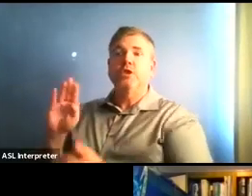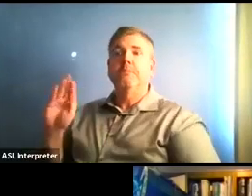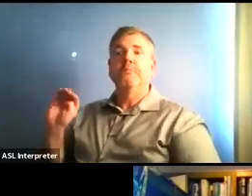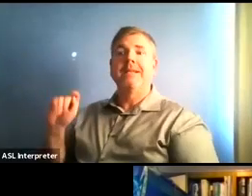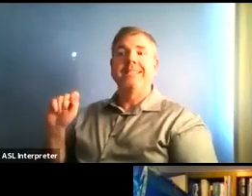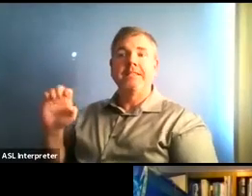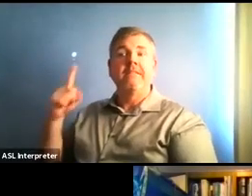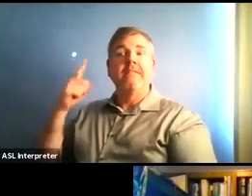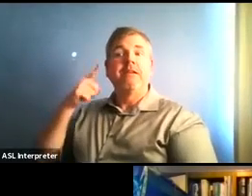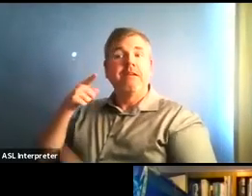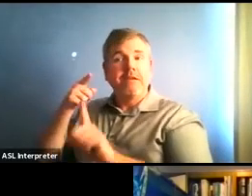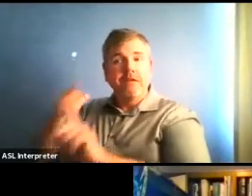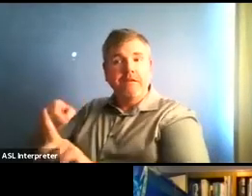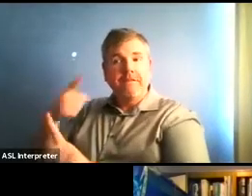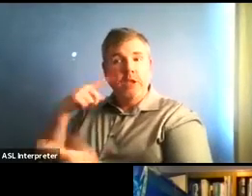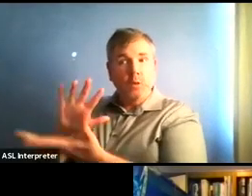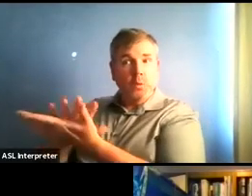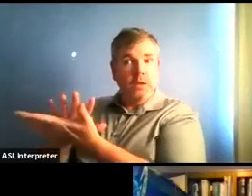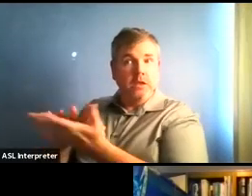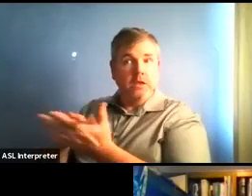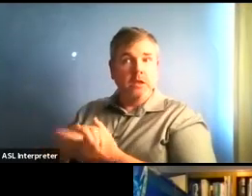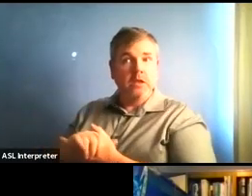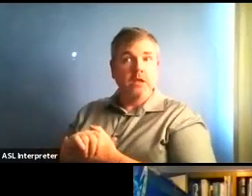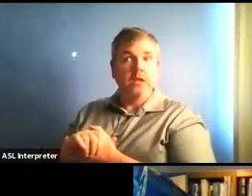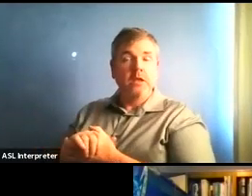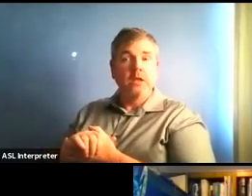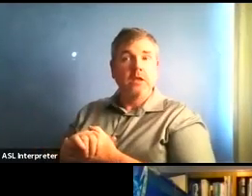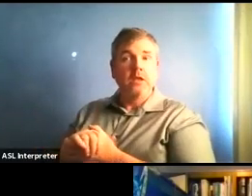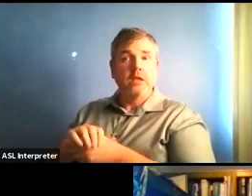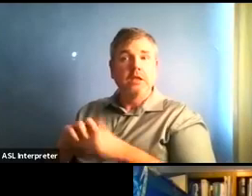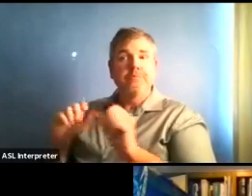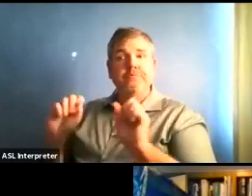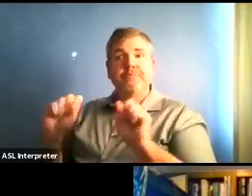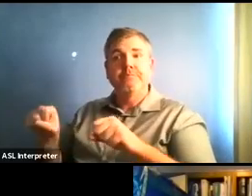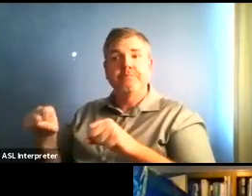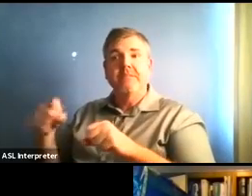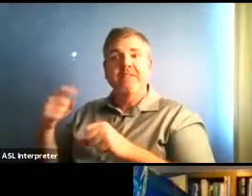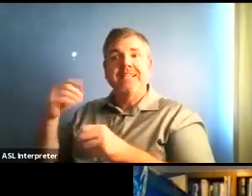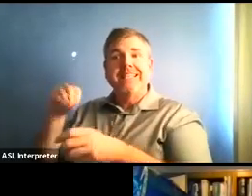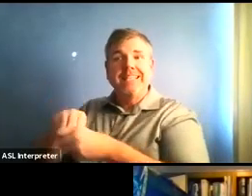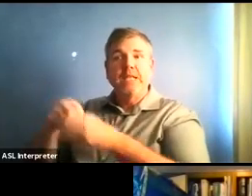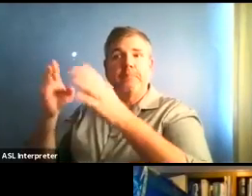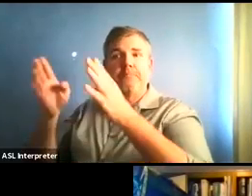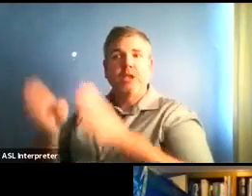mitigation measures, move towards in-person learning in all schools, not